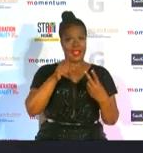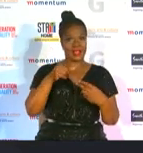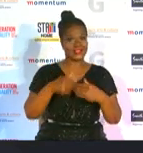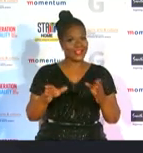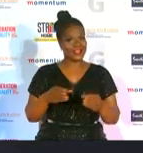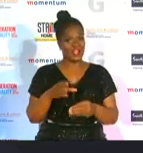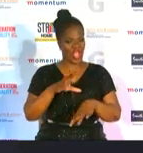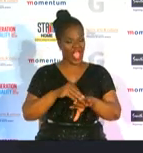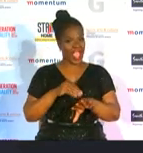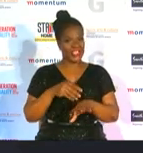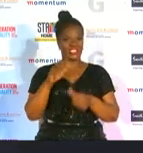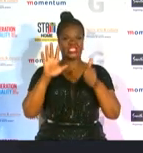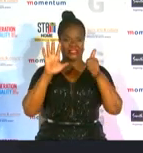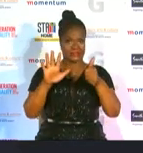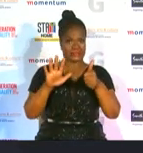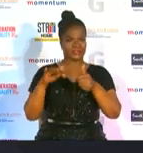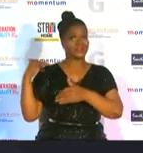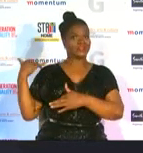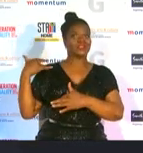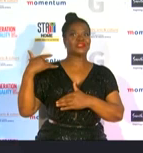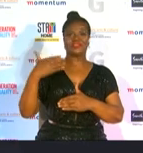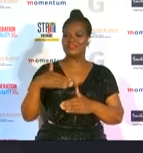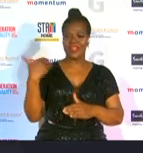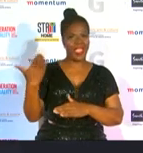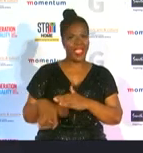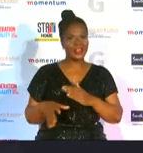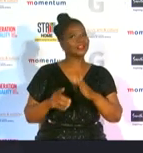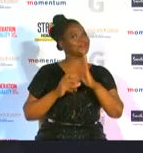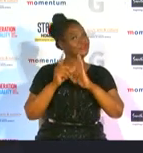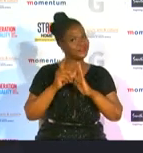and since then there has been no end to her growth and it shows in her numerous